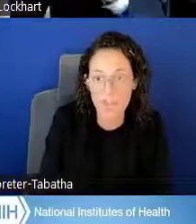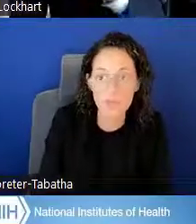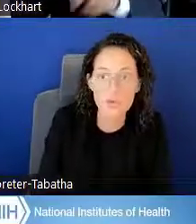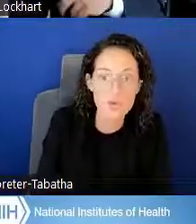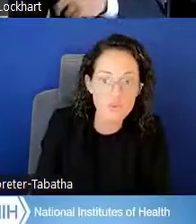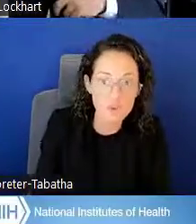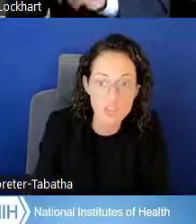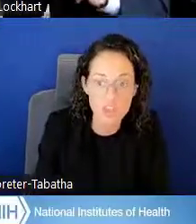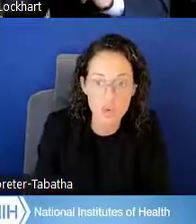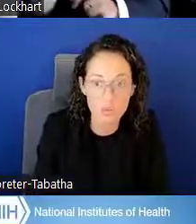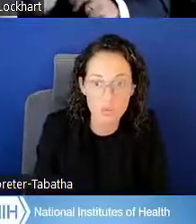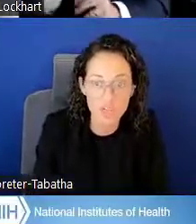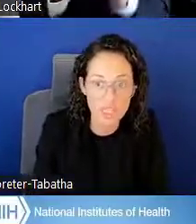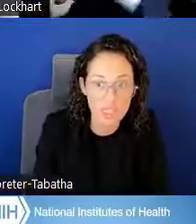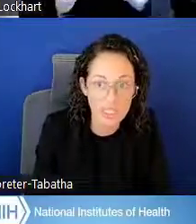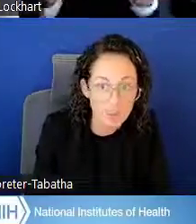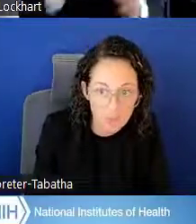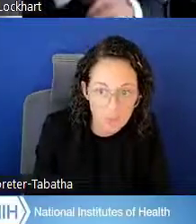If you do feel the two are pretty equal,